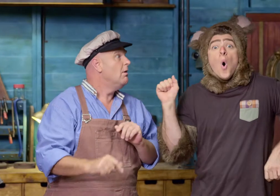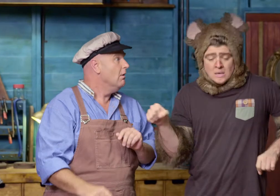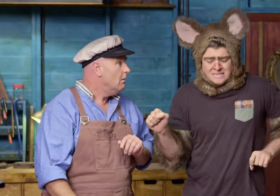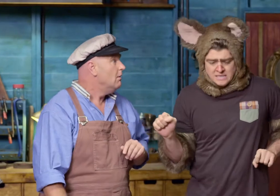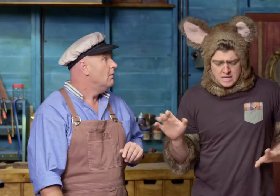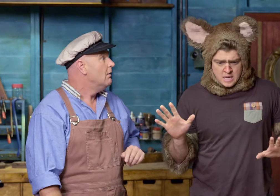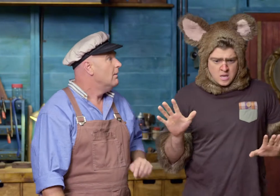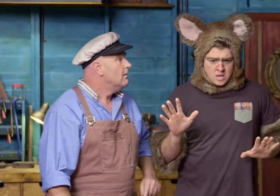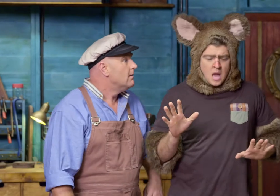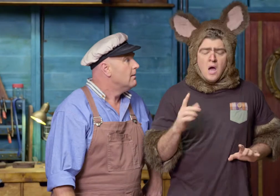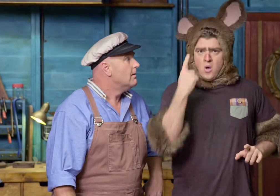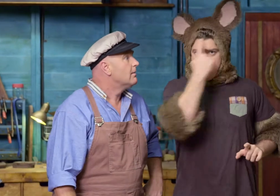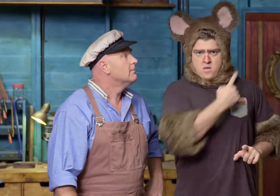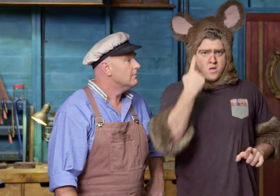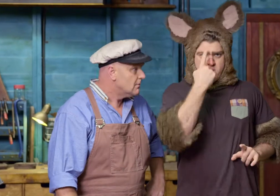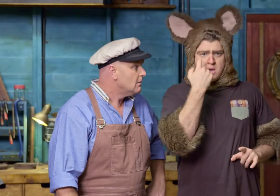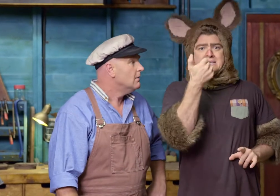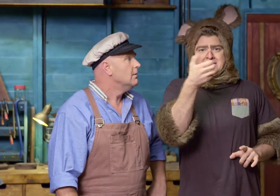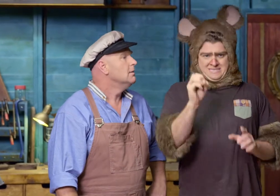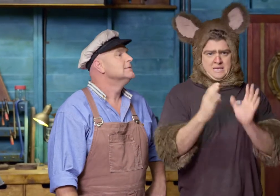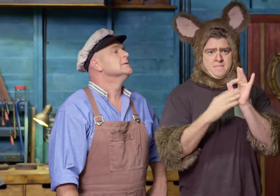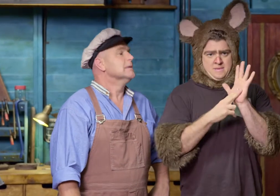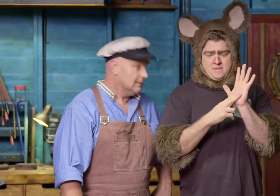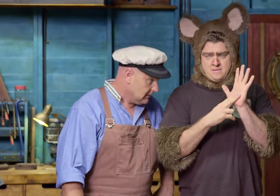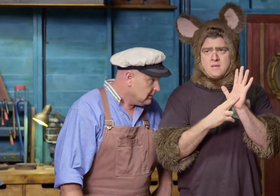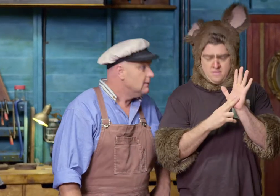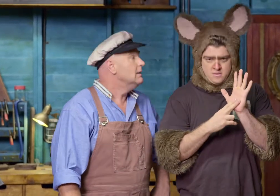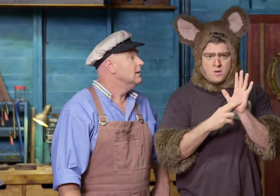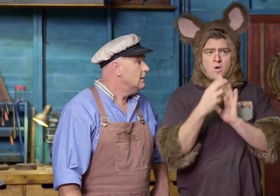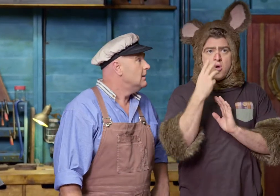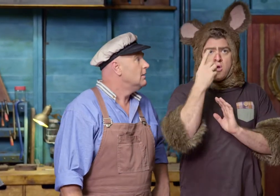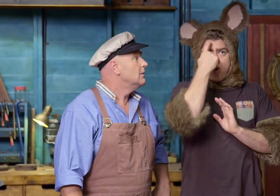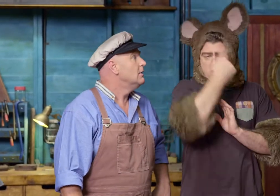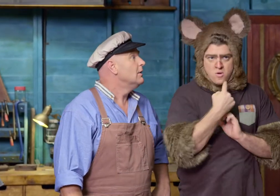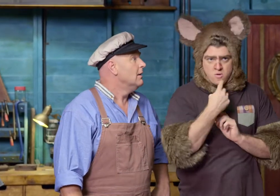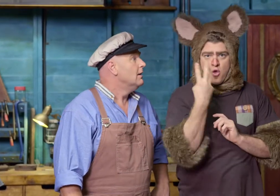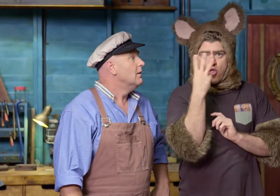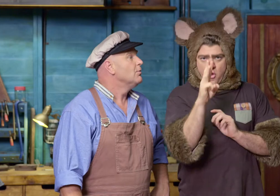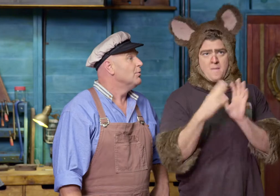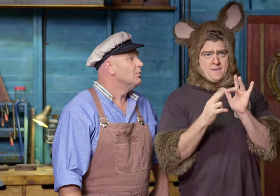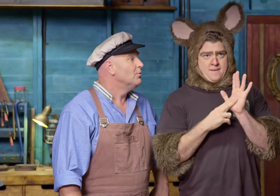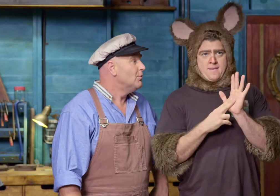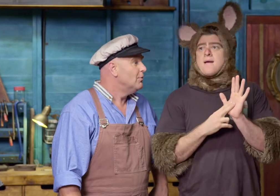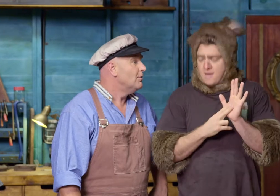Oh, yes. Well, one hour is 60 minutes. Half an hour is 30 minutes.